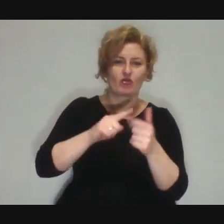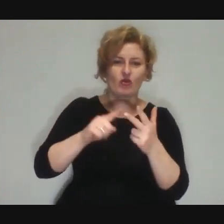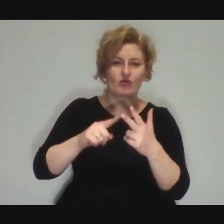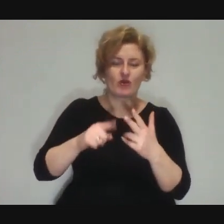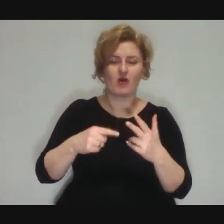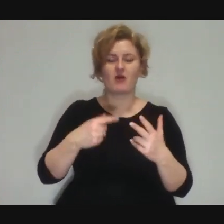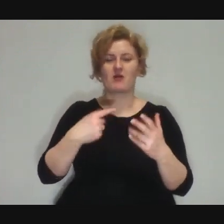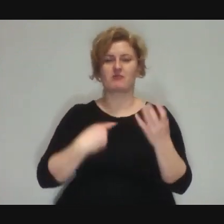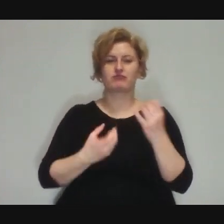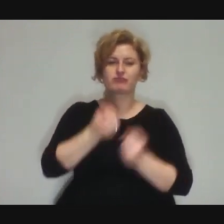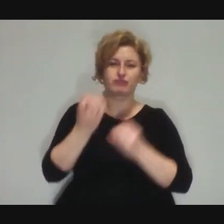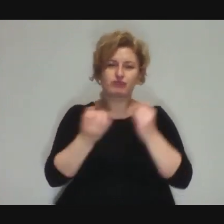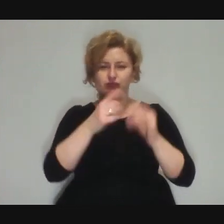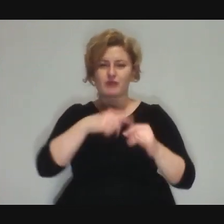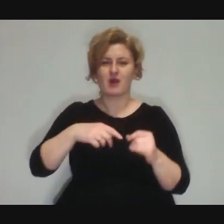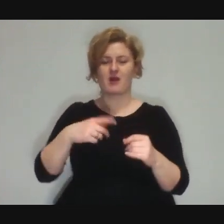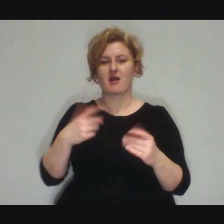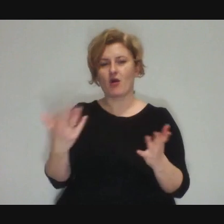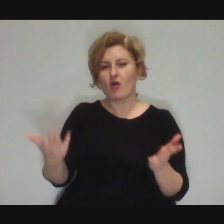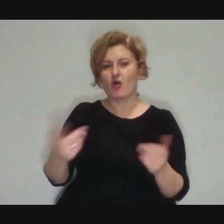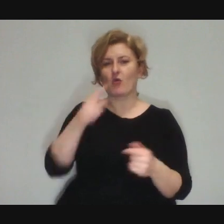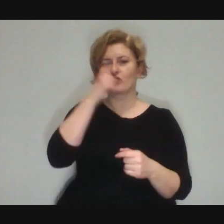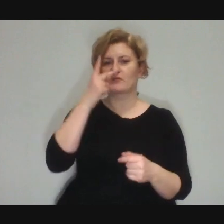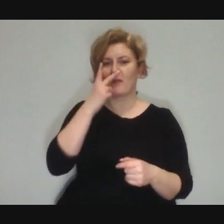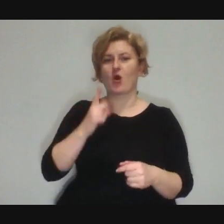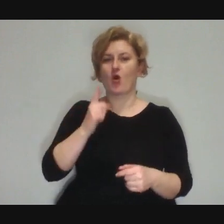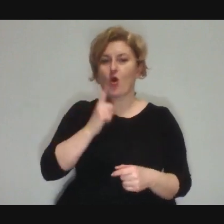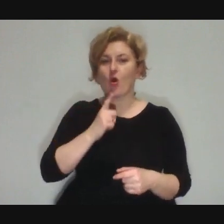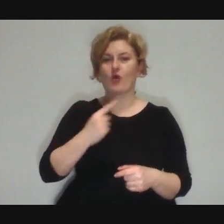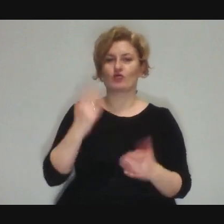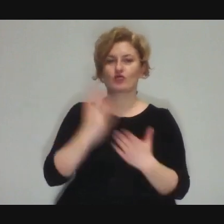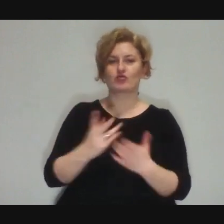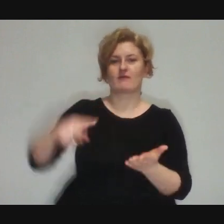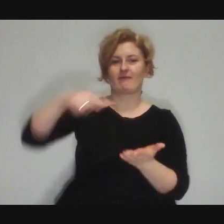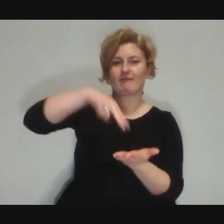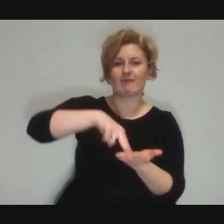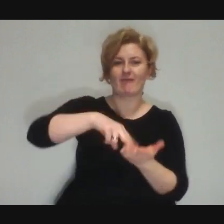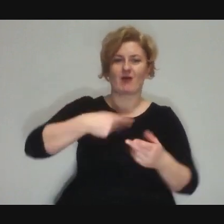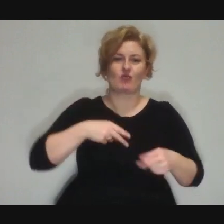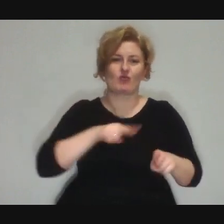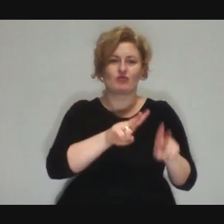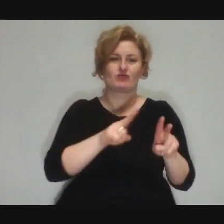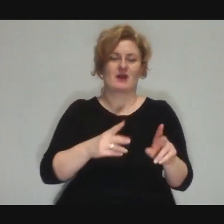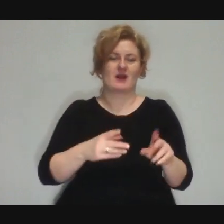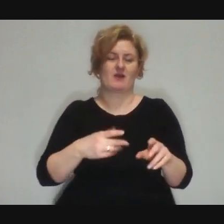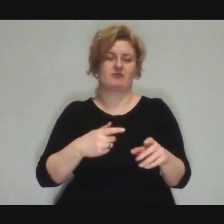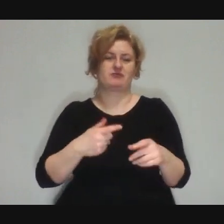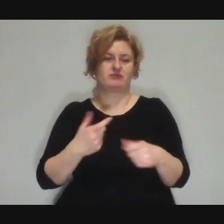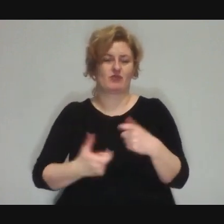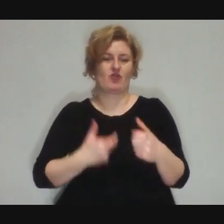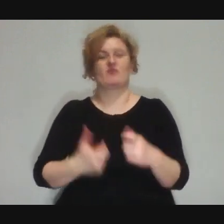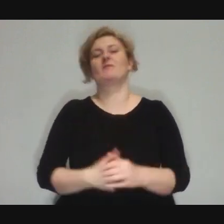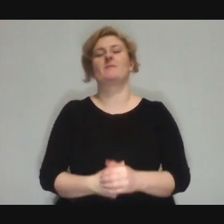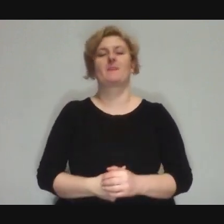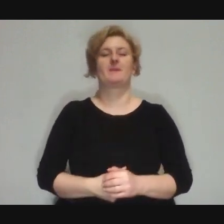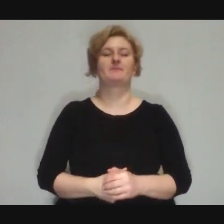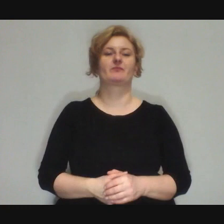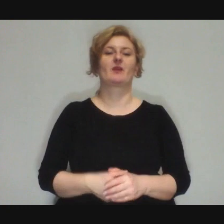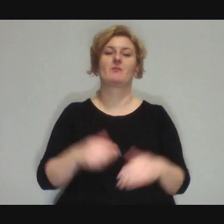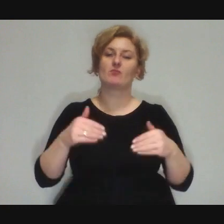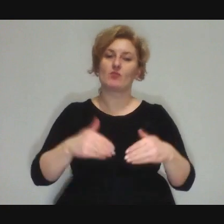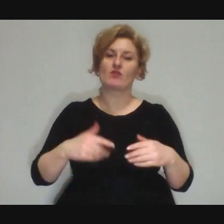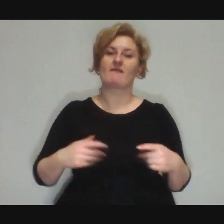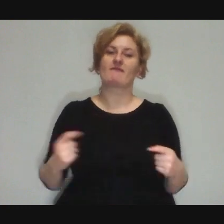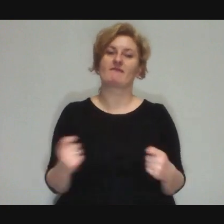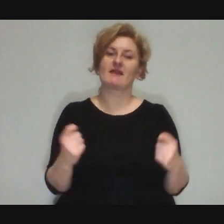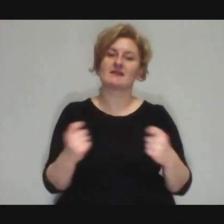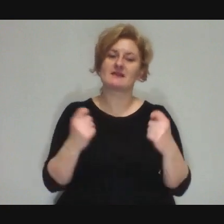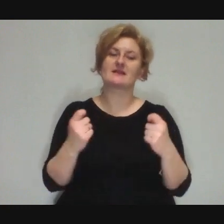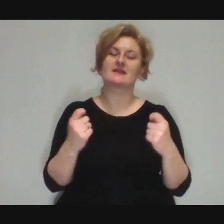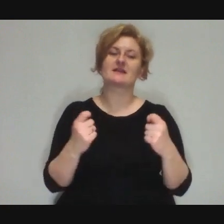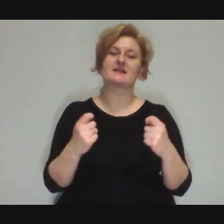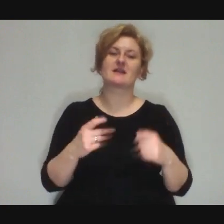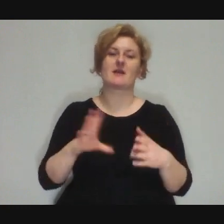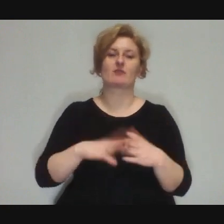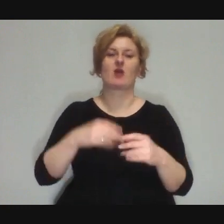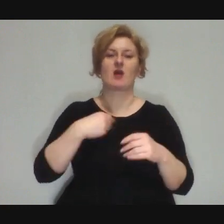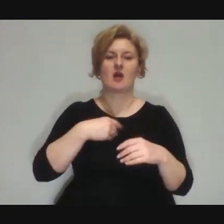As you said about these festivals, well, it seems to me that these festivals can have the same thing, there will be inflatables, candyfloss,